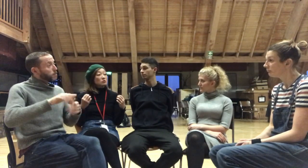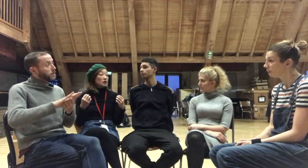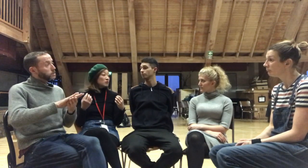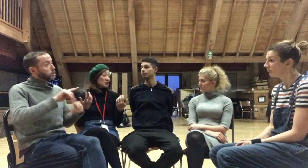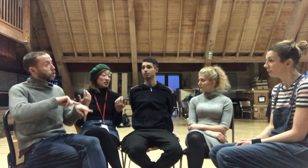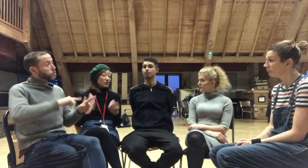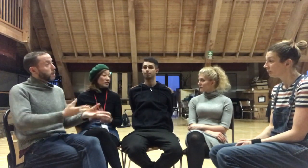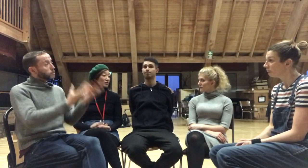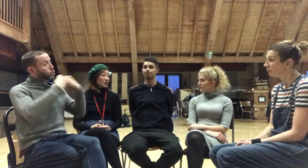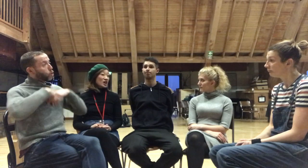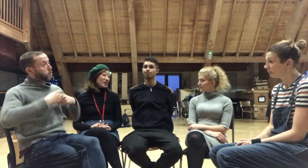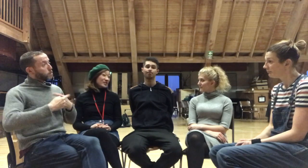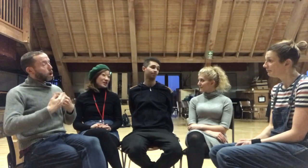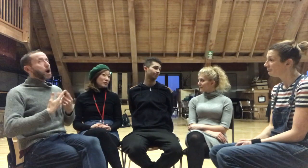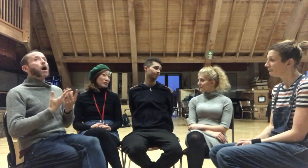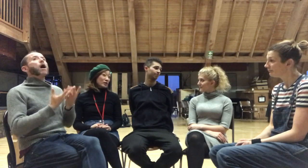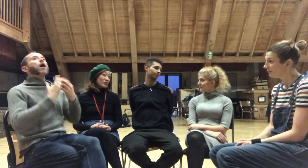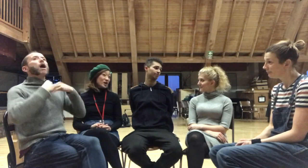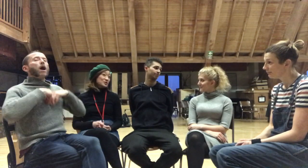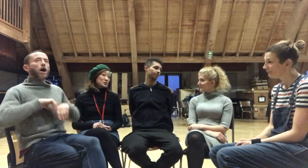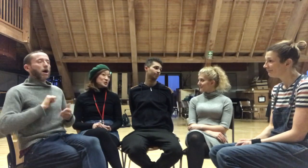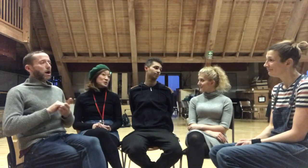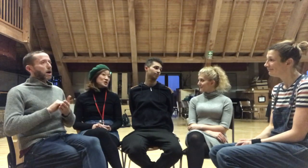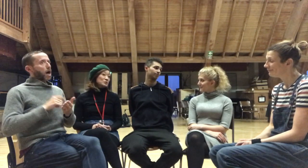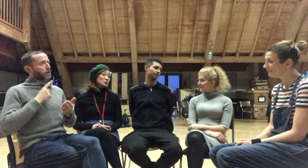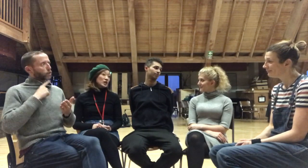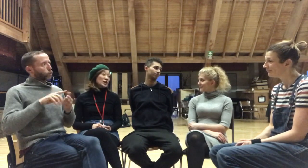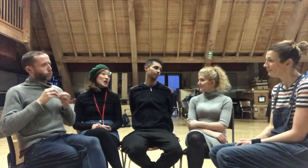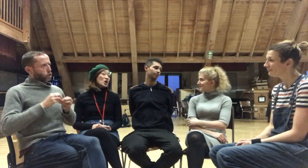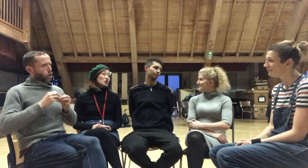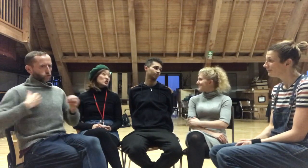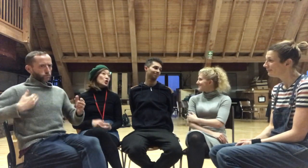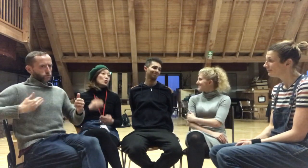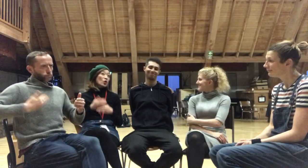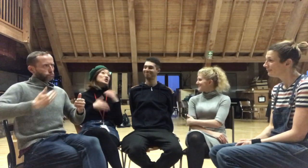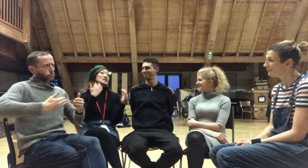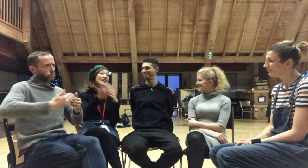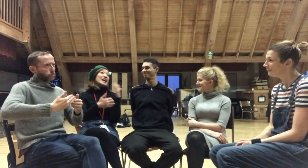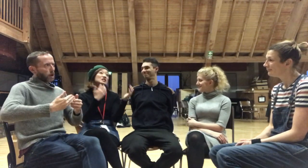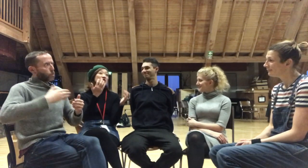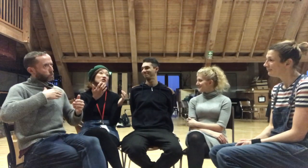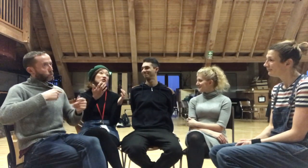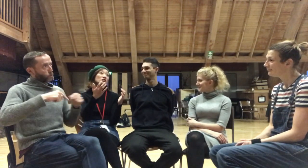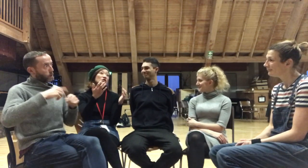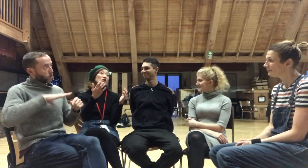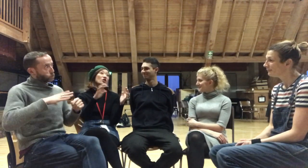in as well. So I think in rehearsal sometimes we so want to get on with having